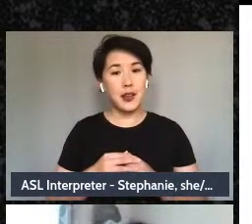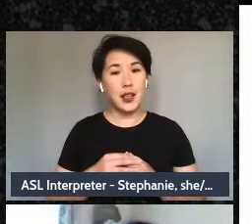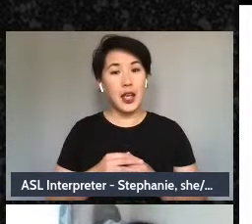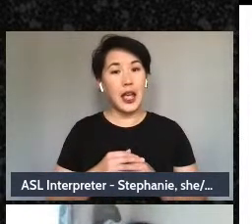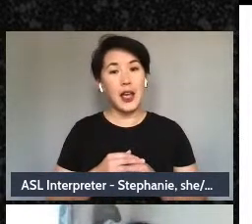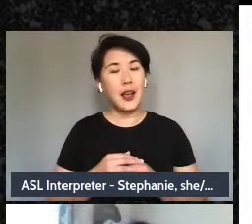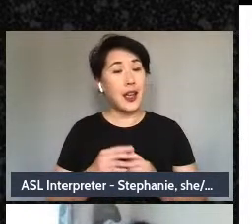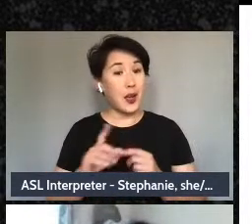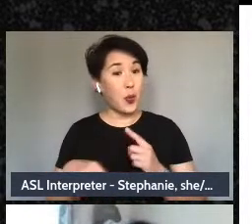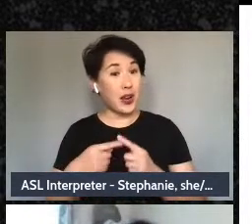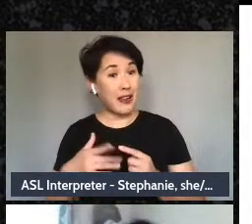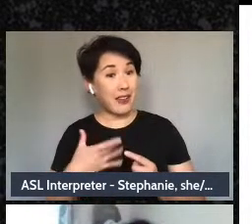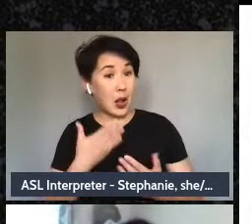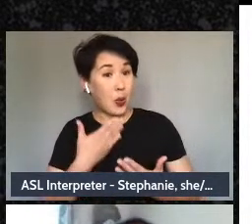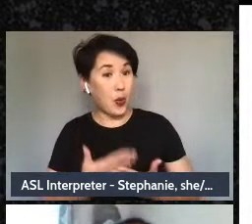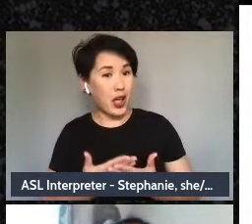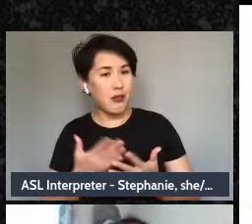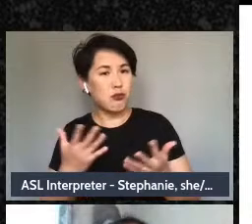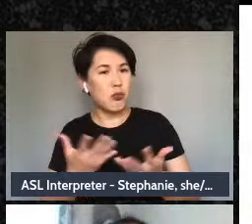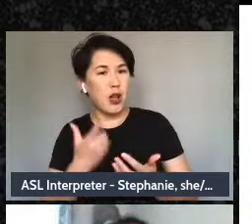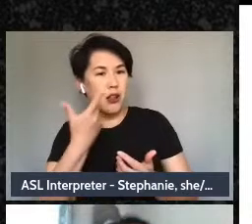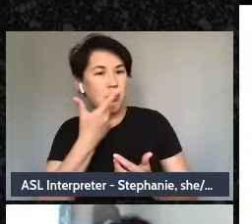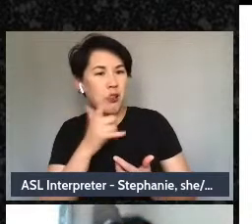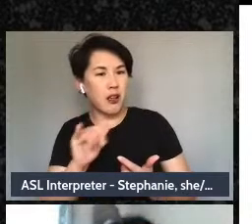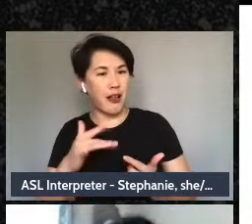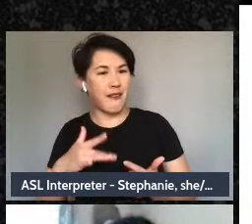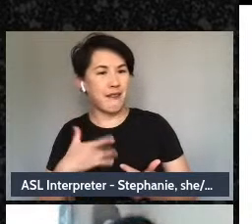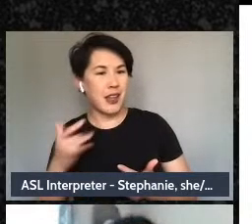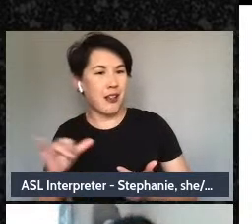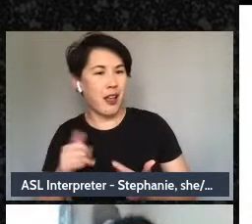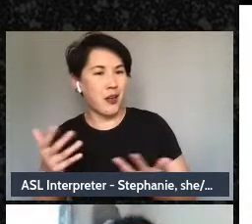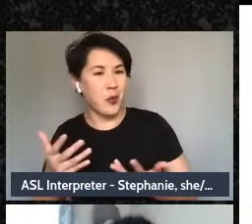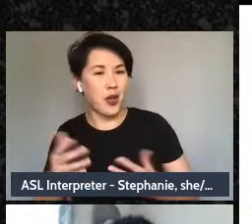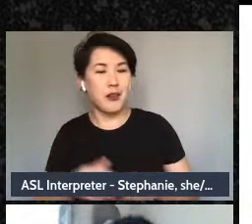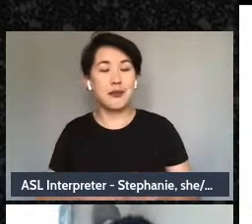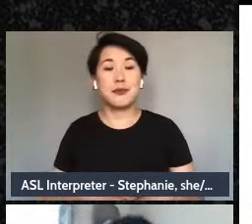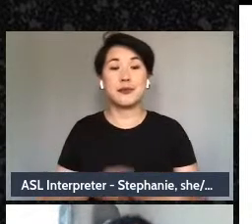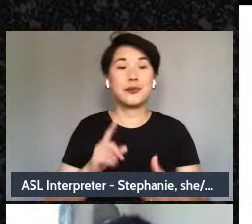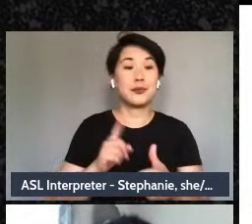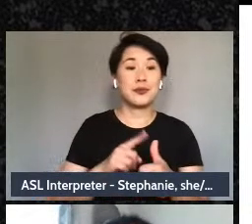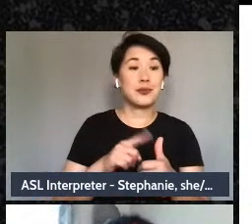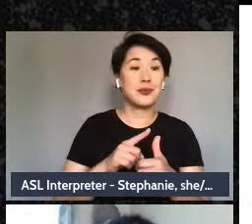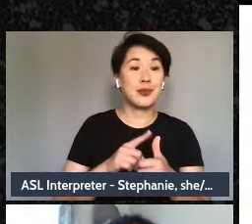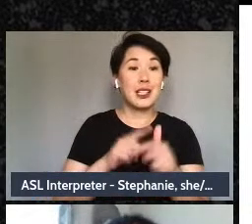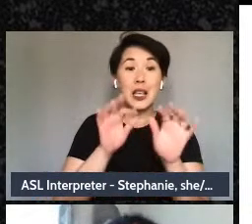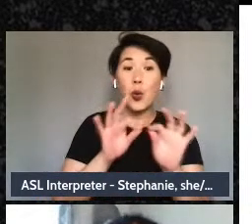five minute write, what are the most important things in my life? What matters most?